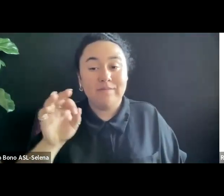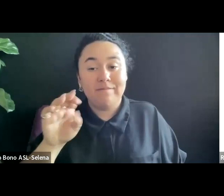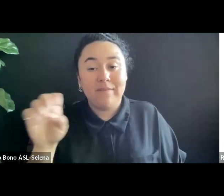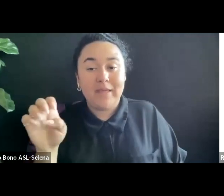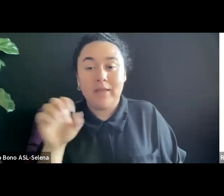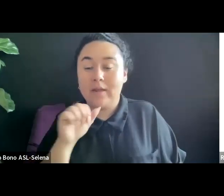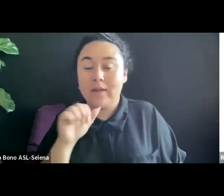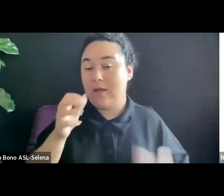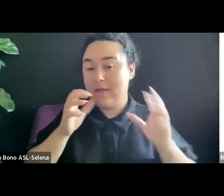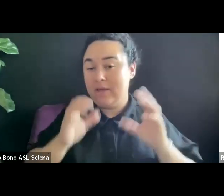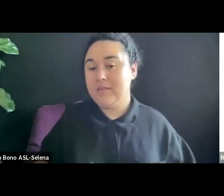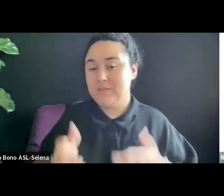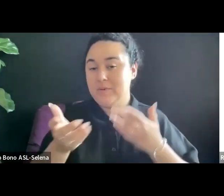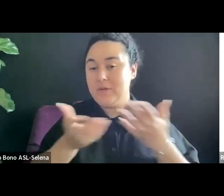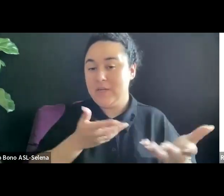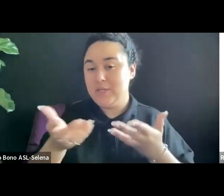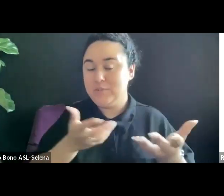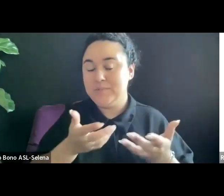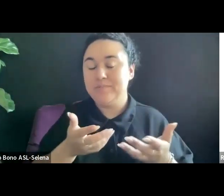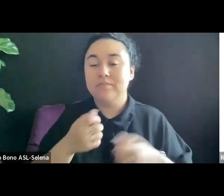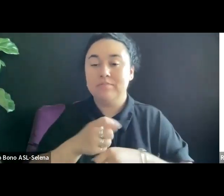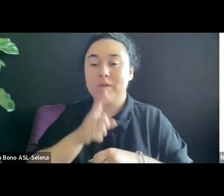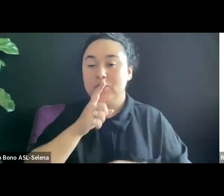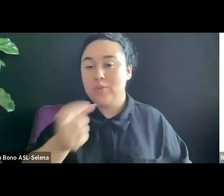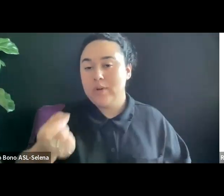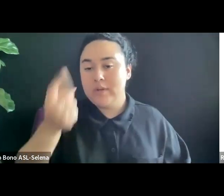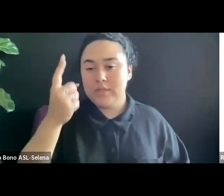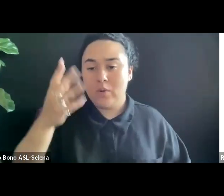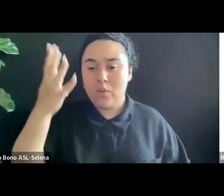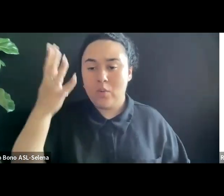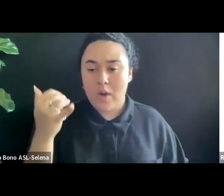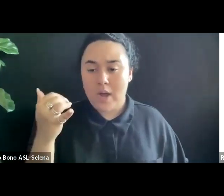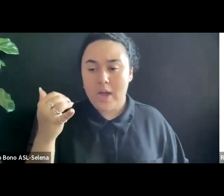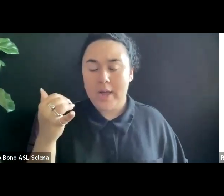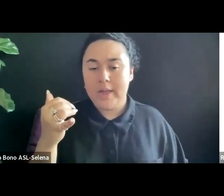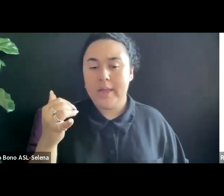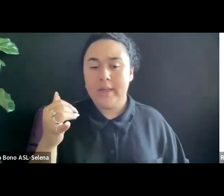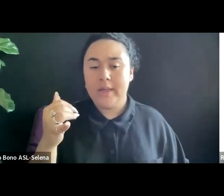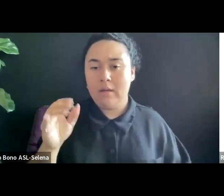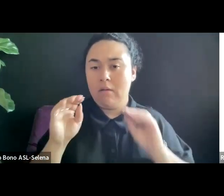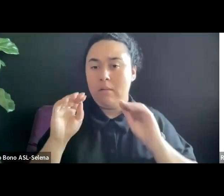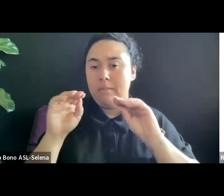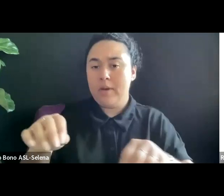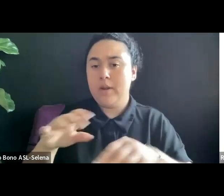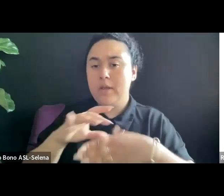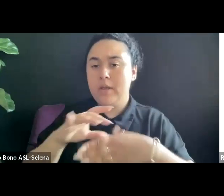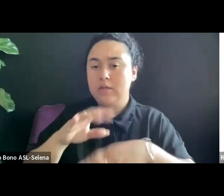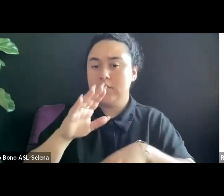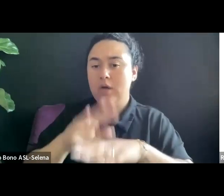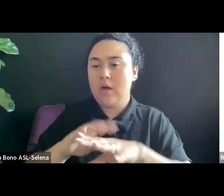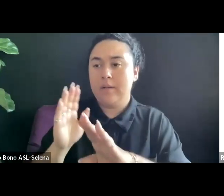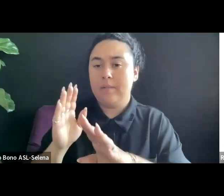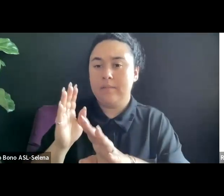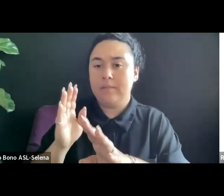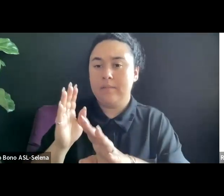SO MAKE SURE YOU UNDERSTAND WHY YOU ARE PUTTING YOUR CONTENT ON A PLATFORM BEFORE DOING SO BECAUSE